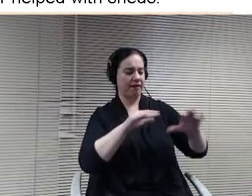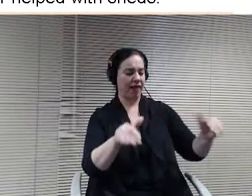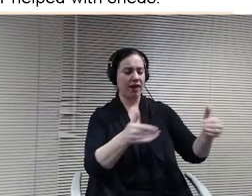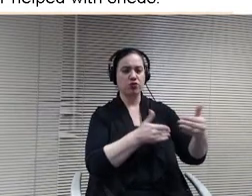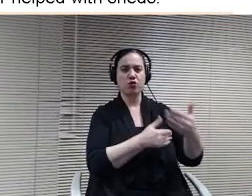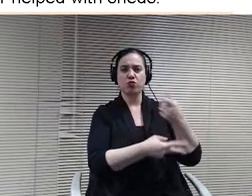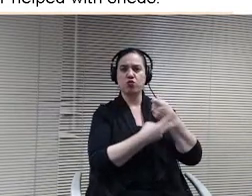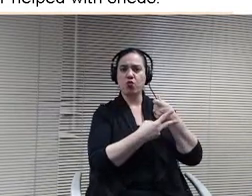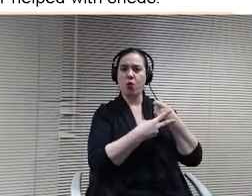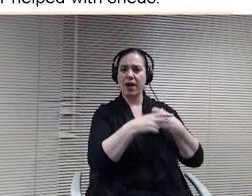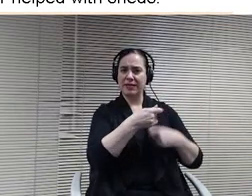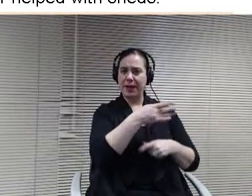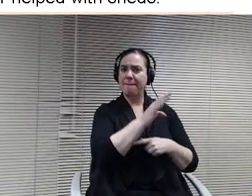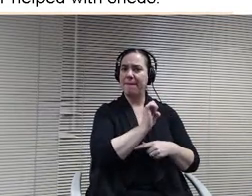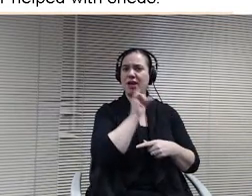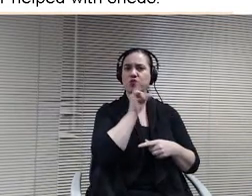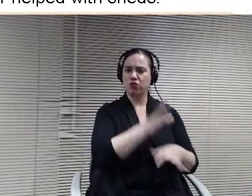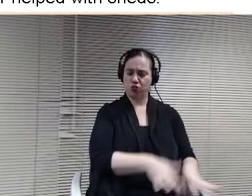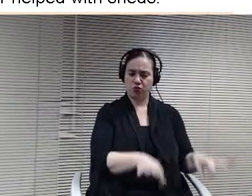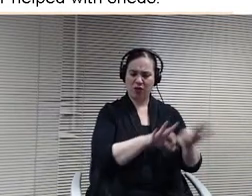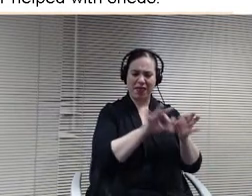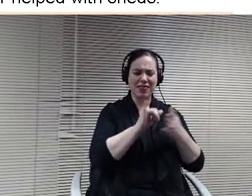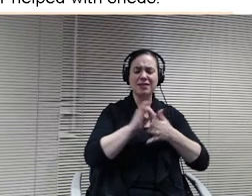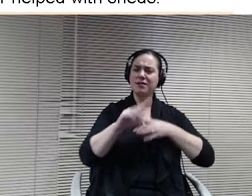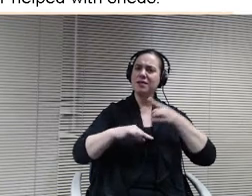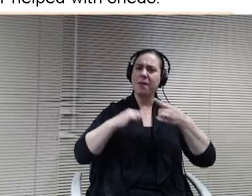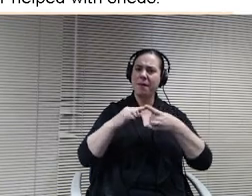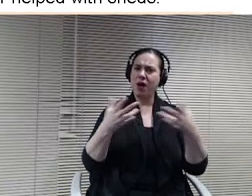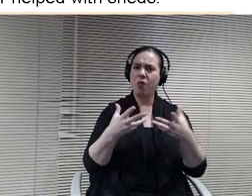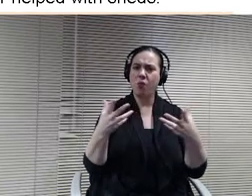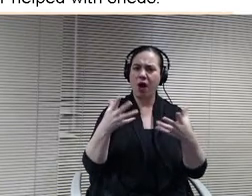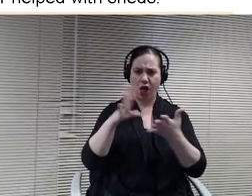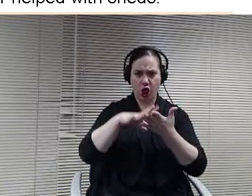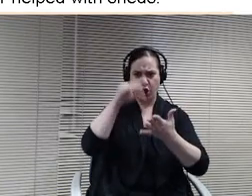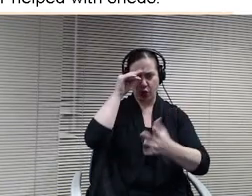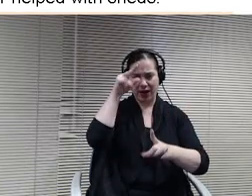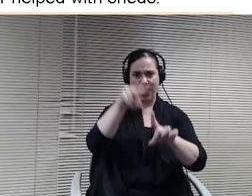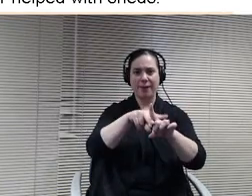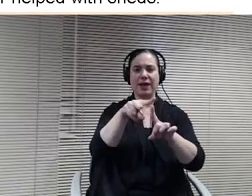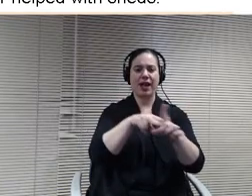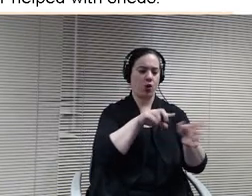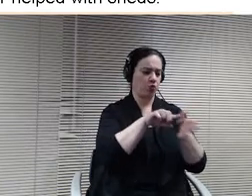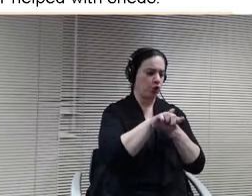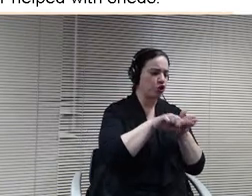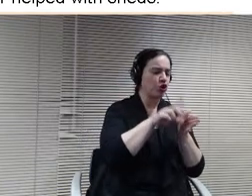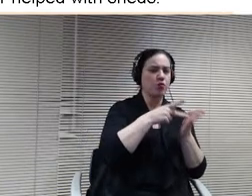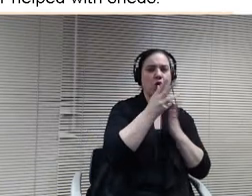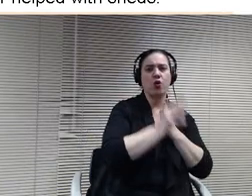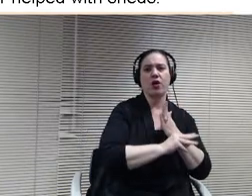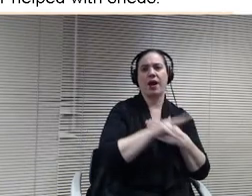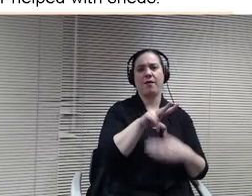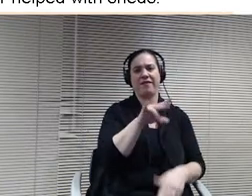the research program we have the Vantage program. We have the momentum it's taking the content that applying it in real world